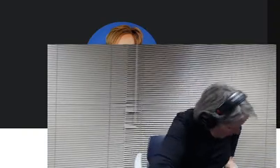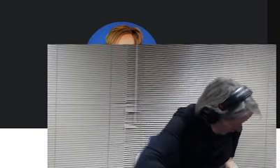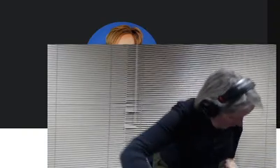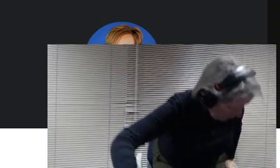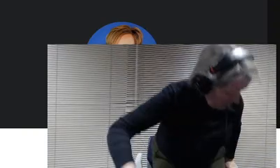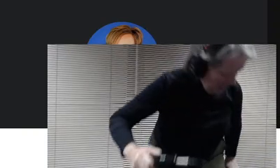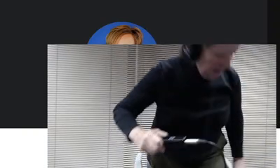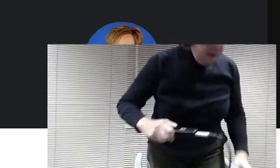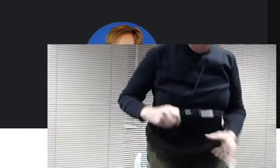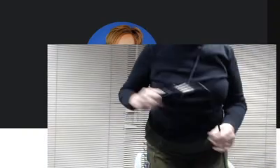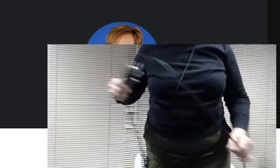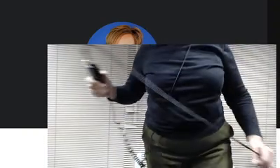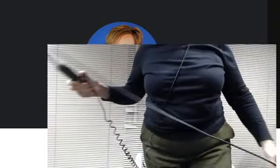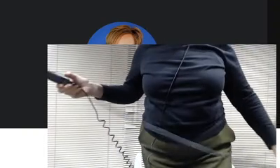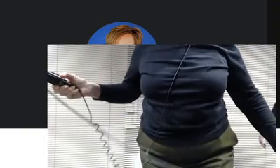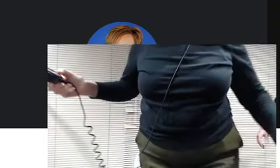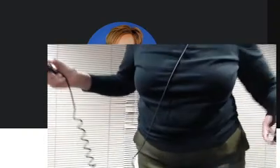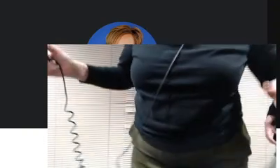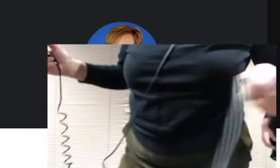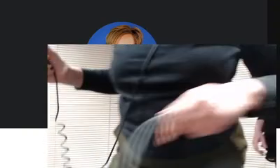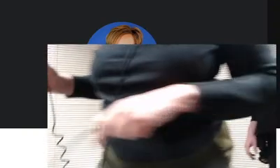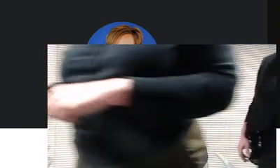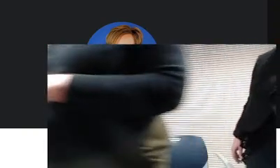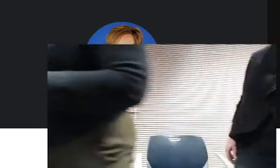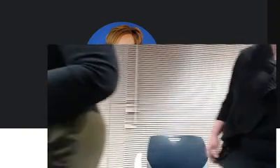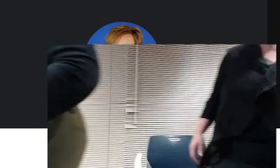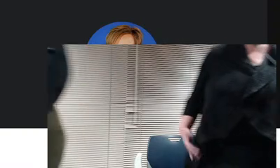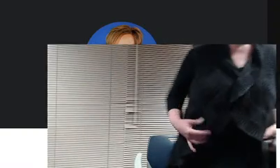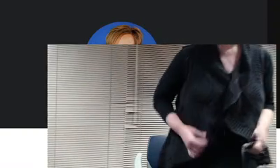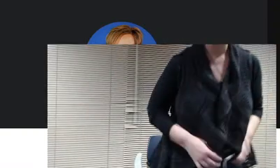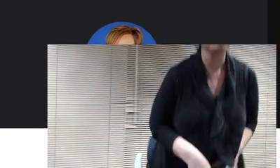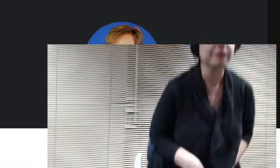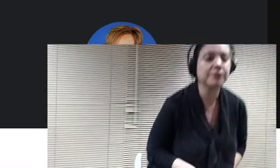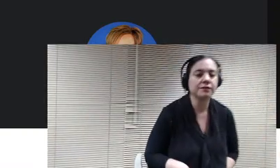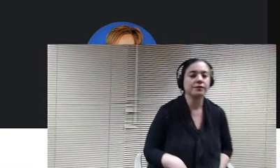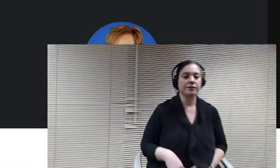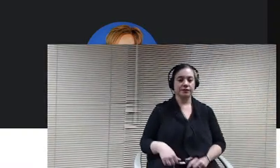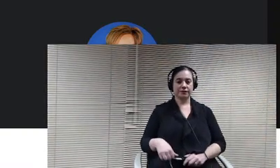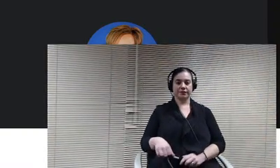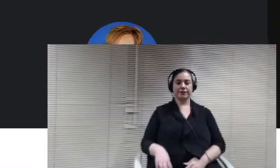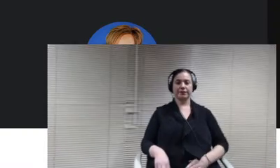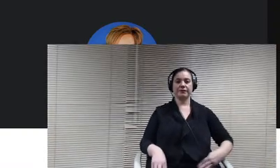and we will bring it back either at the next study session.